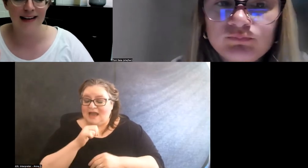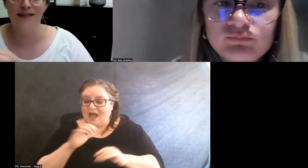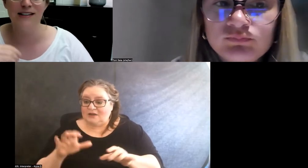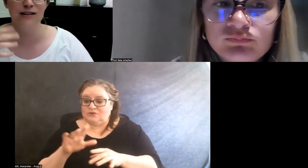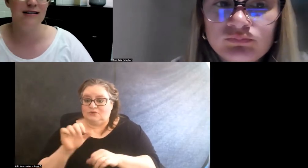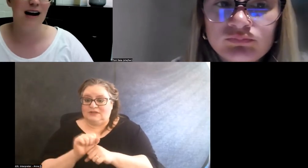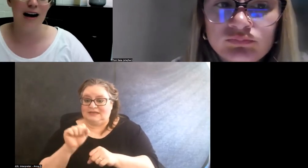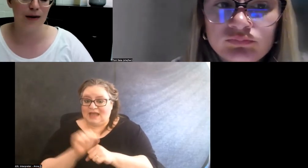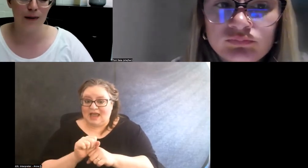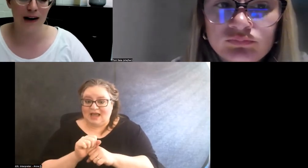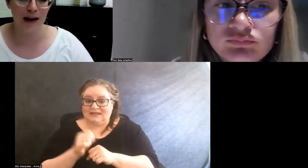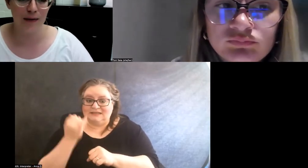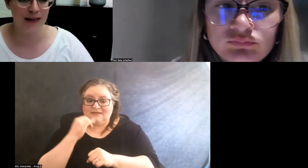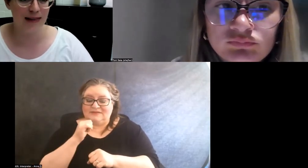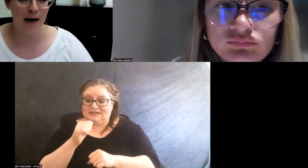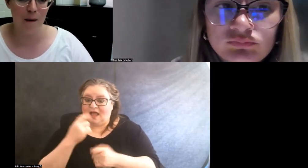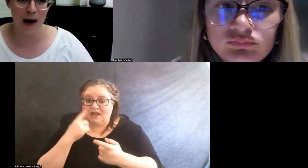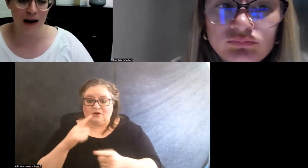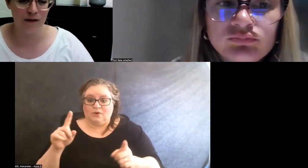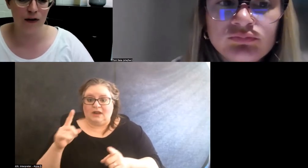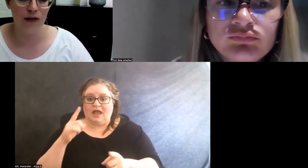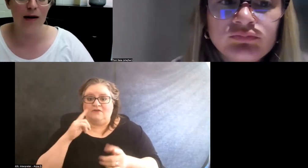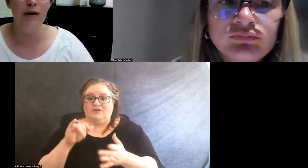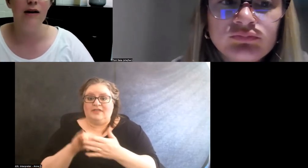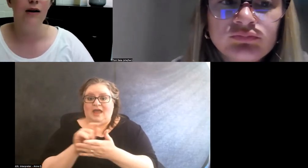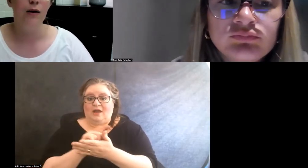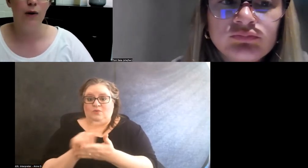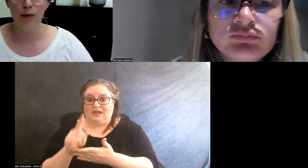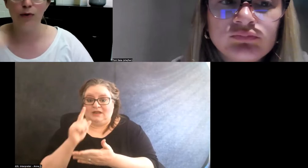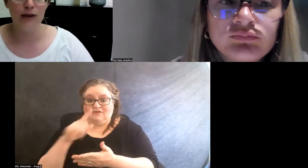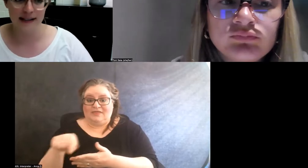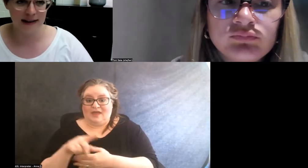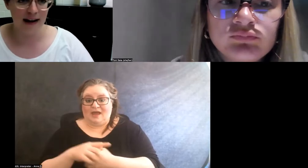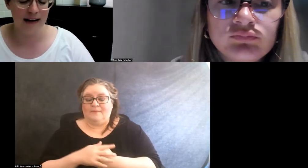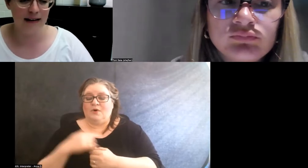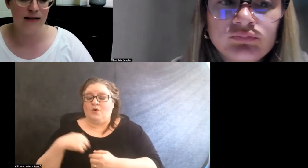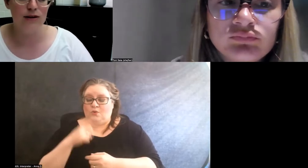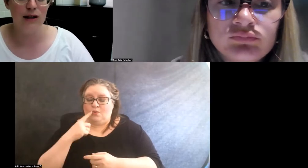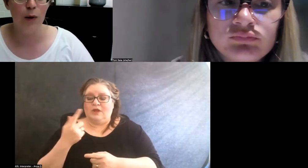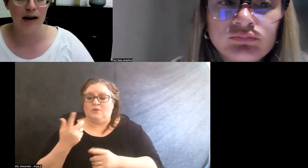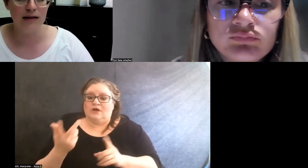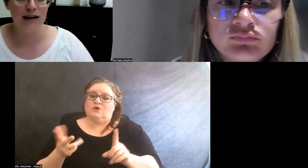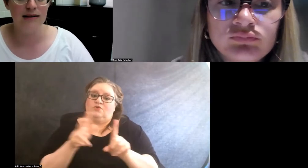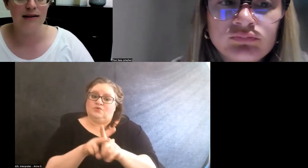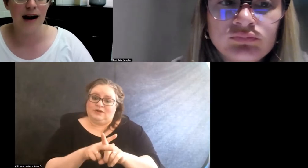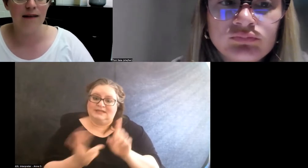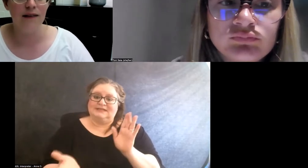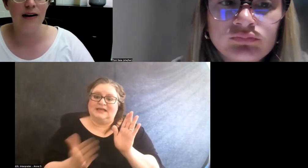If it's just not gonna work out with that week for them, we will reassign it to someone else on staff.